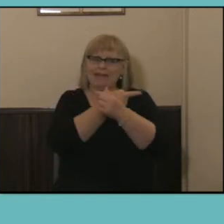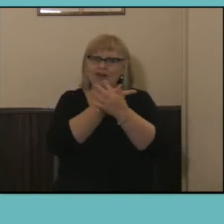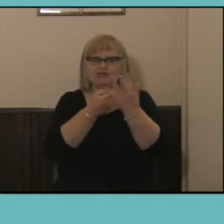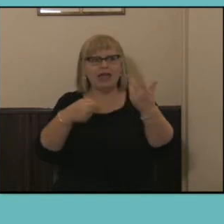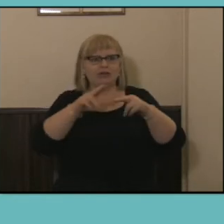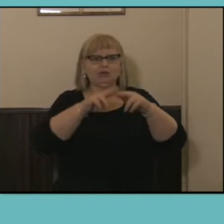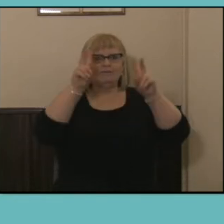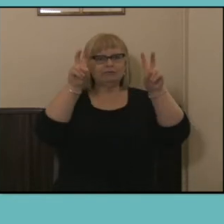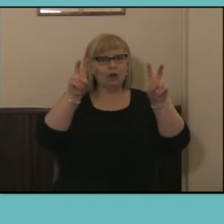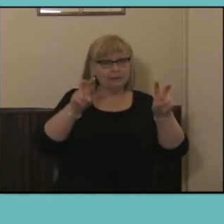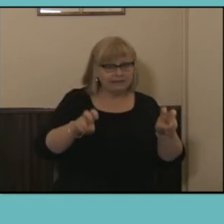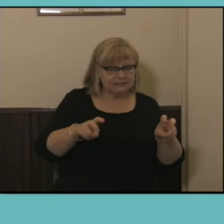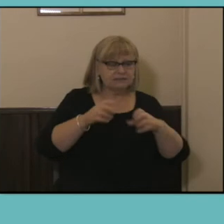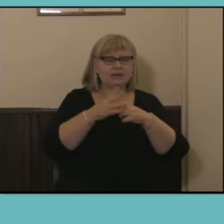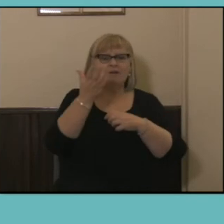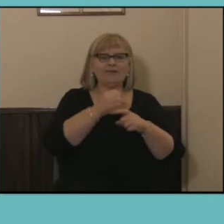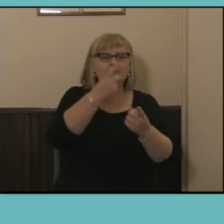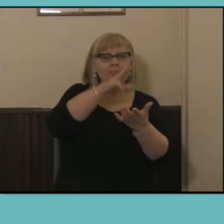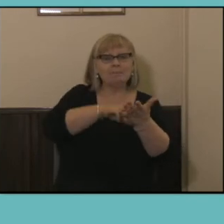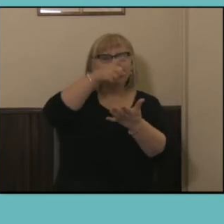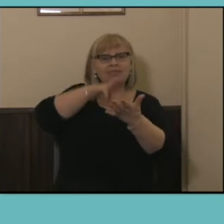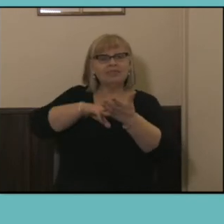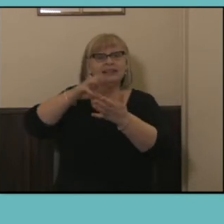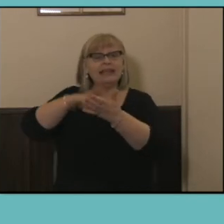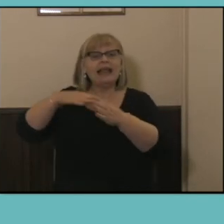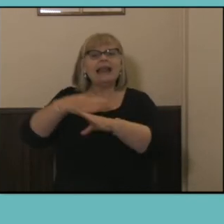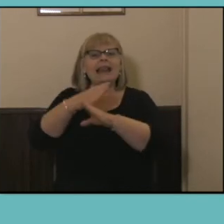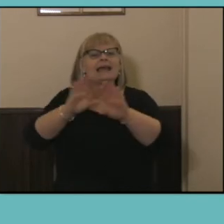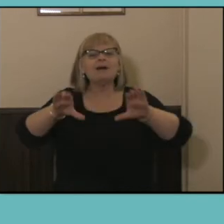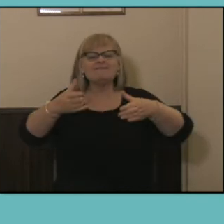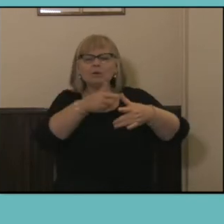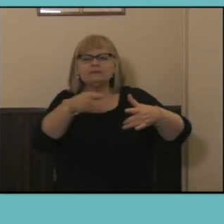from the monthly Labor Force Survey which is our main collection for the